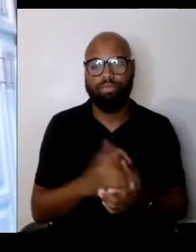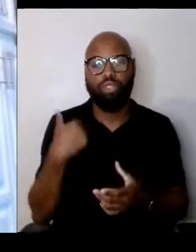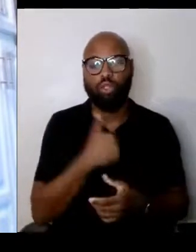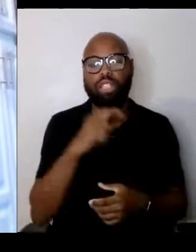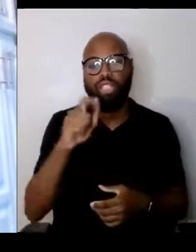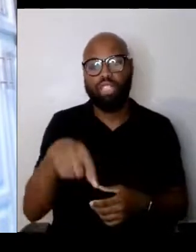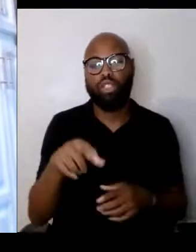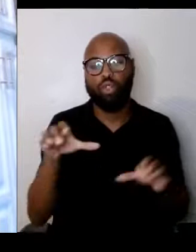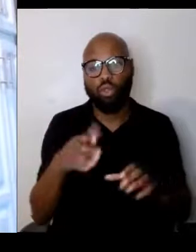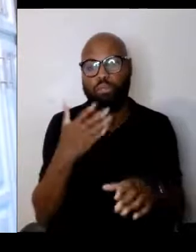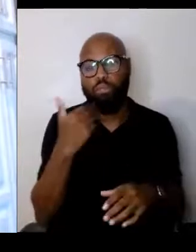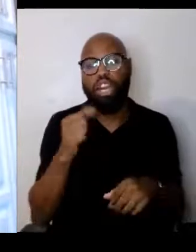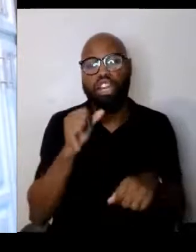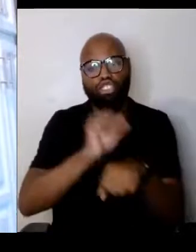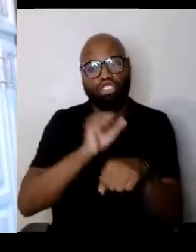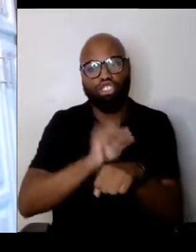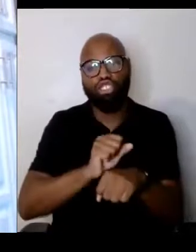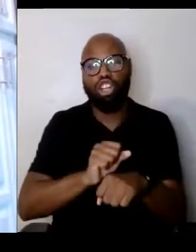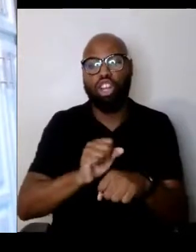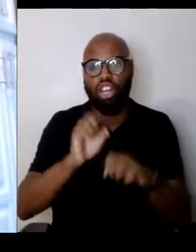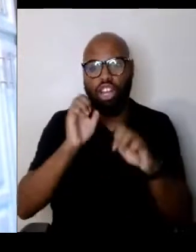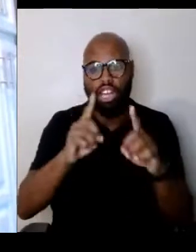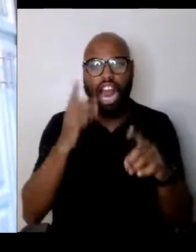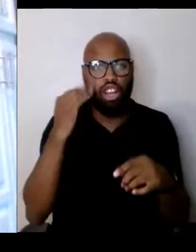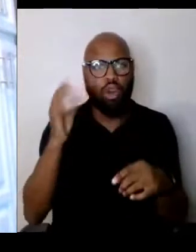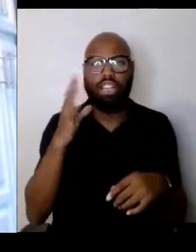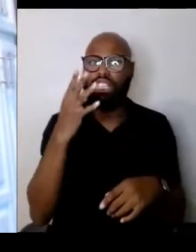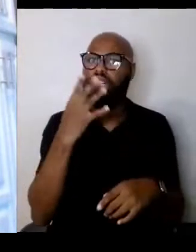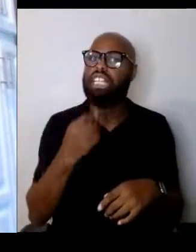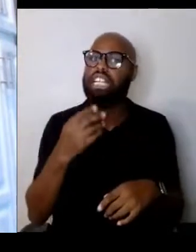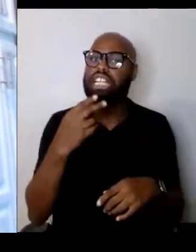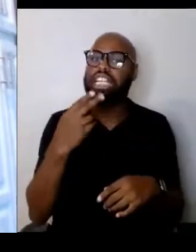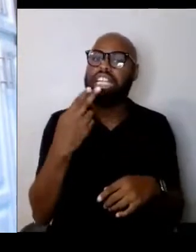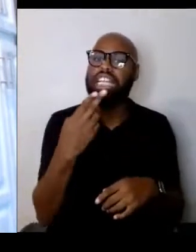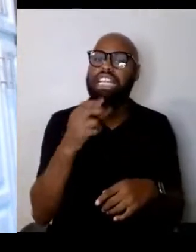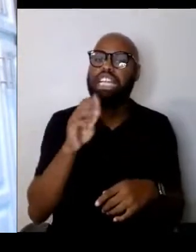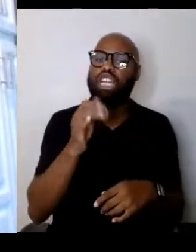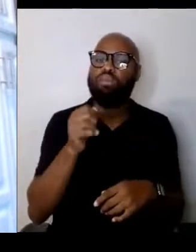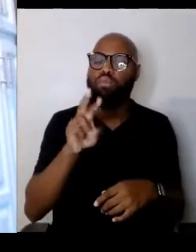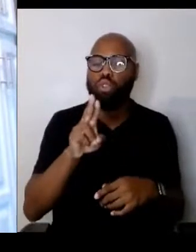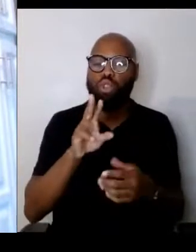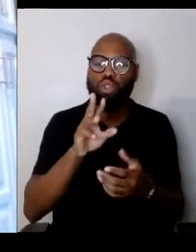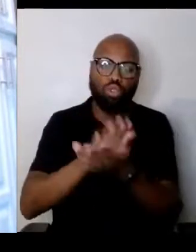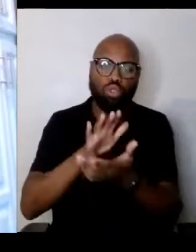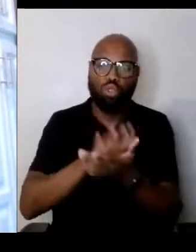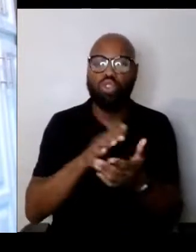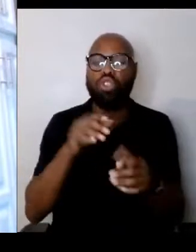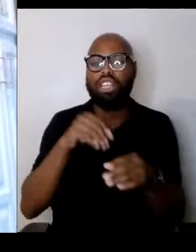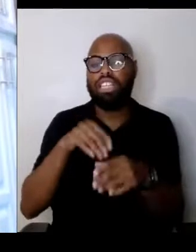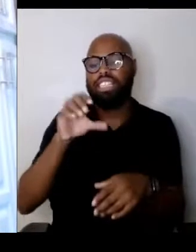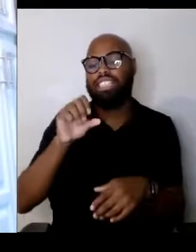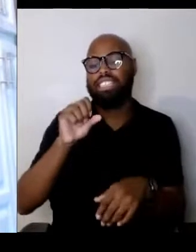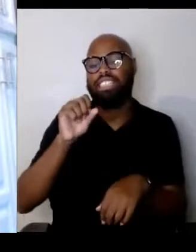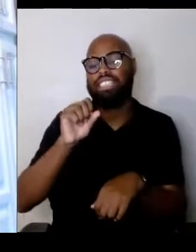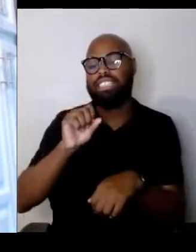I know we do it in the Hebrew schools, I know we do it in the synagogues. I've written a play about it that's about to circulate.